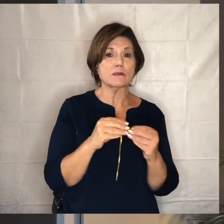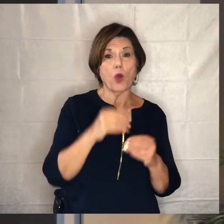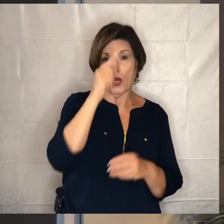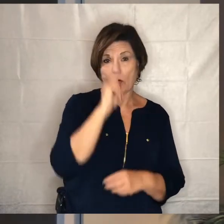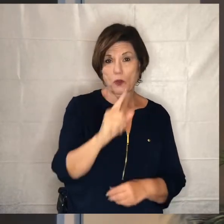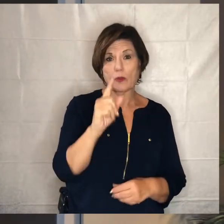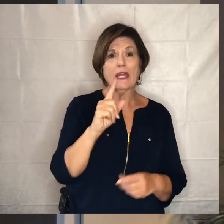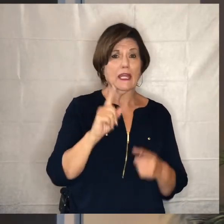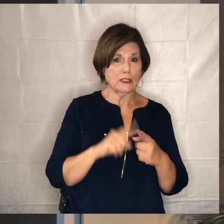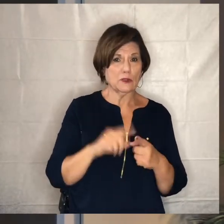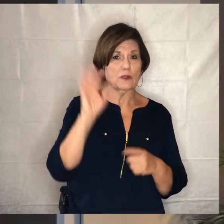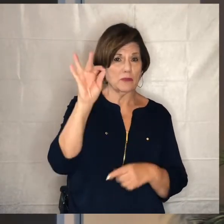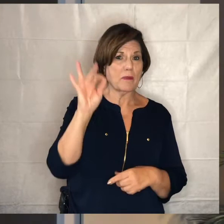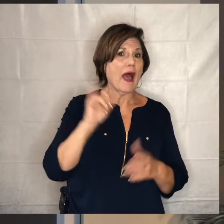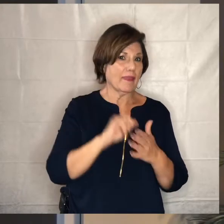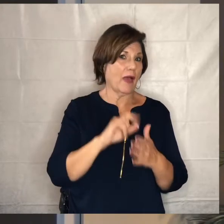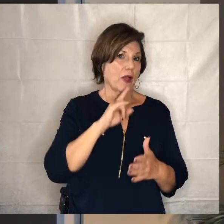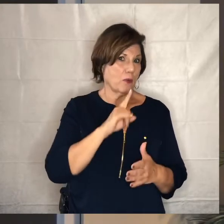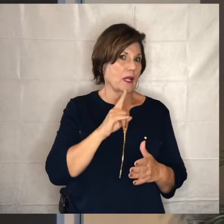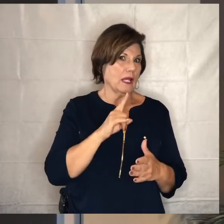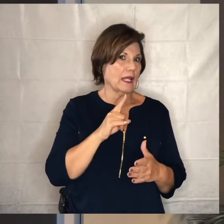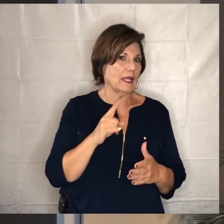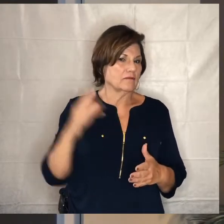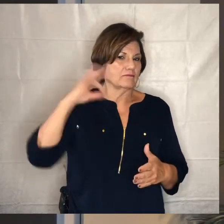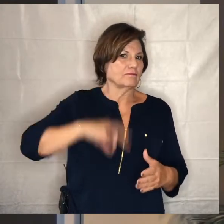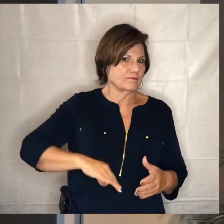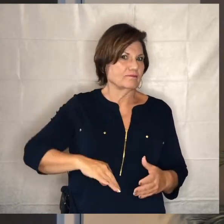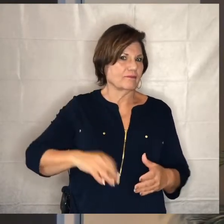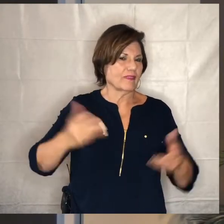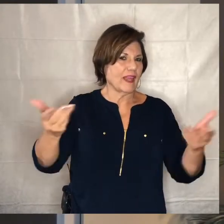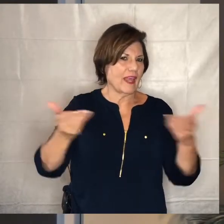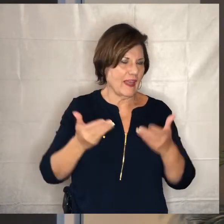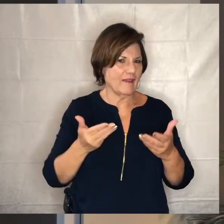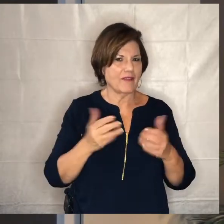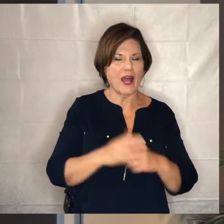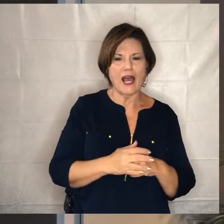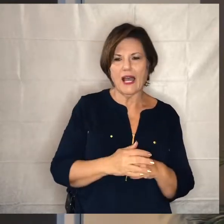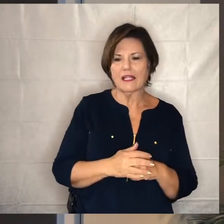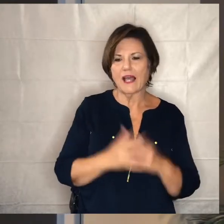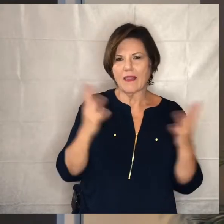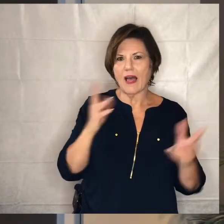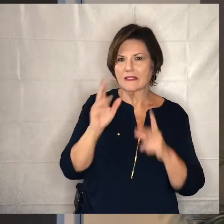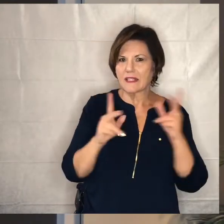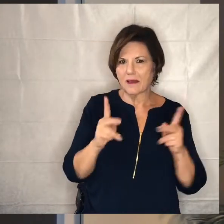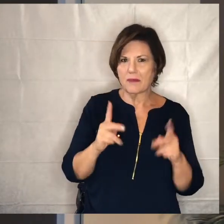services that's really going to spice things up and and really invite the the threshold of lots of people coming and listening to the